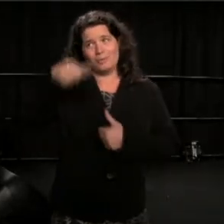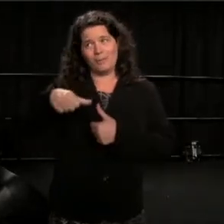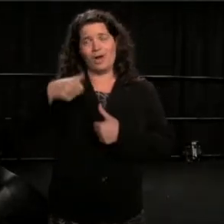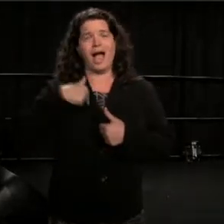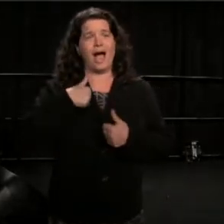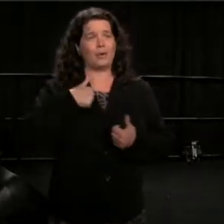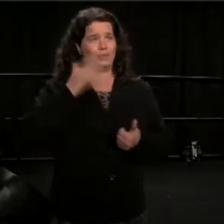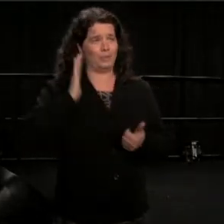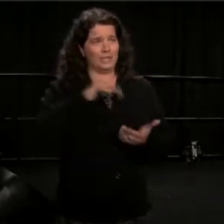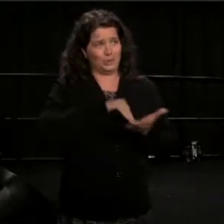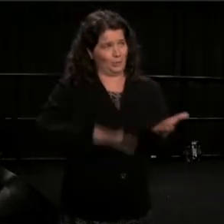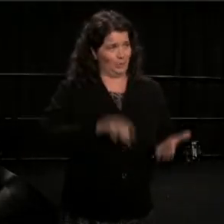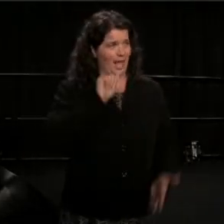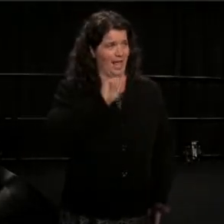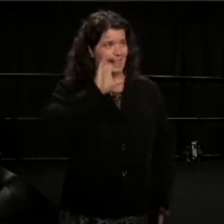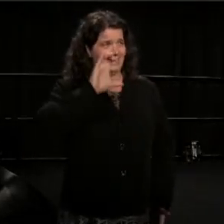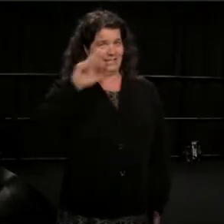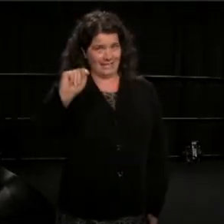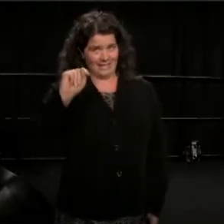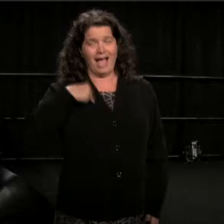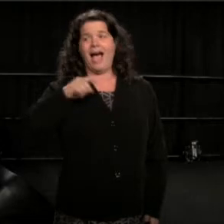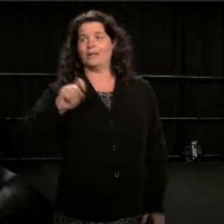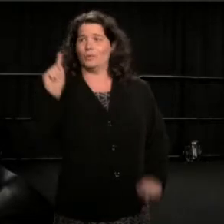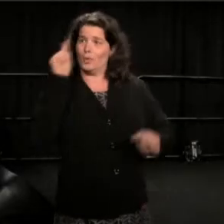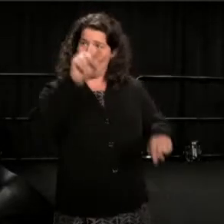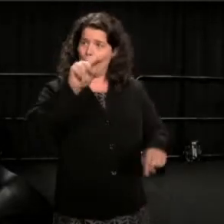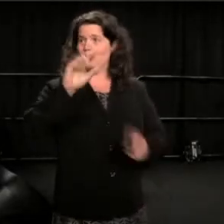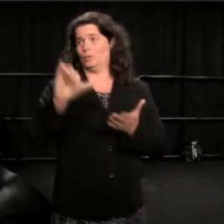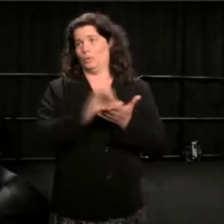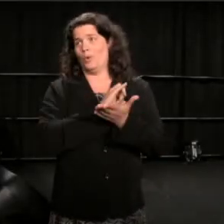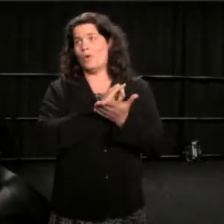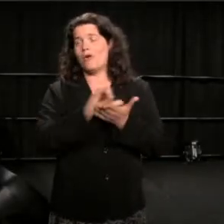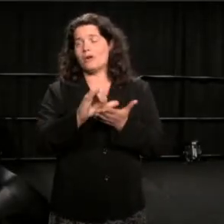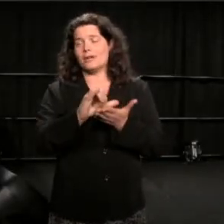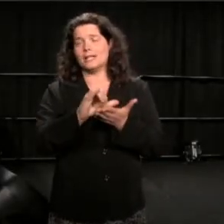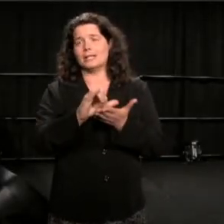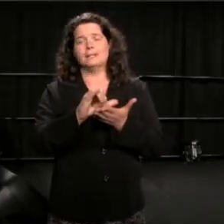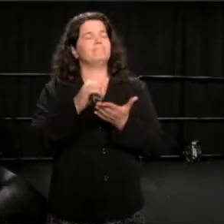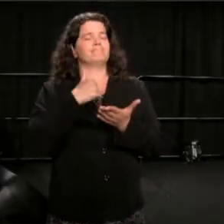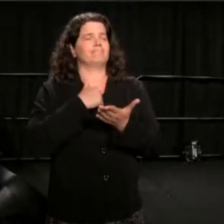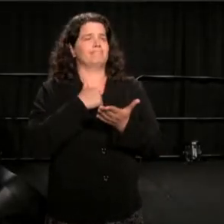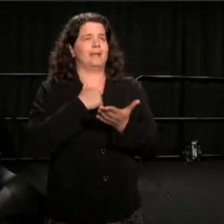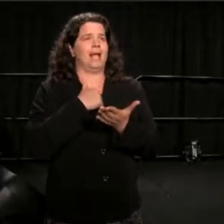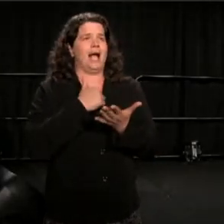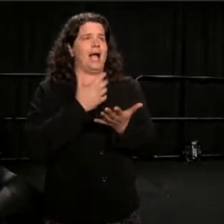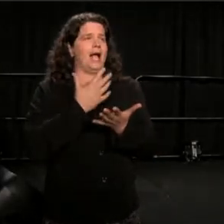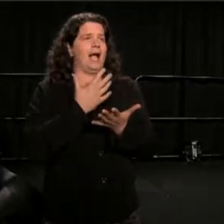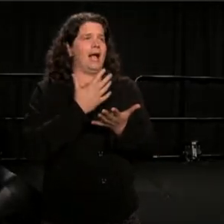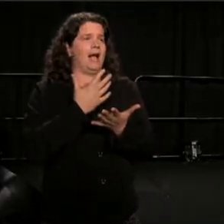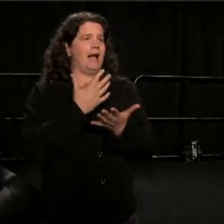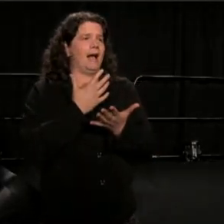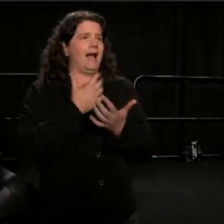and I needed to go to New York, and I lived by the diary of the Free Southern Theater,